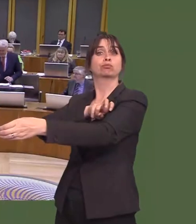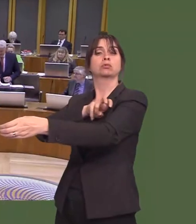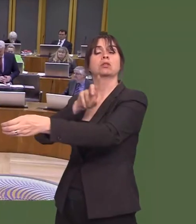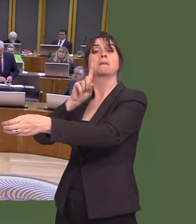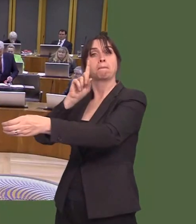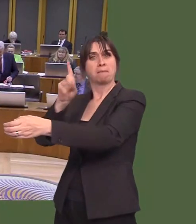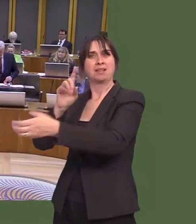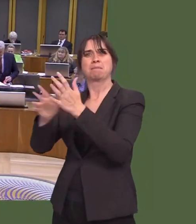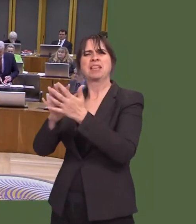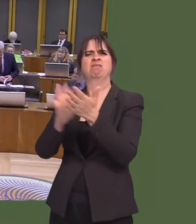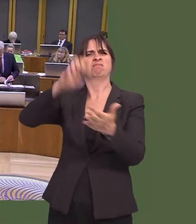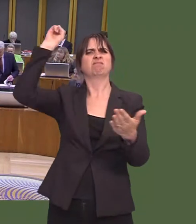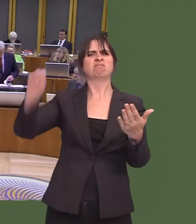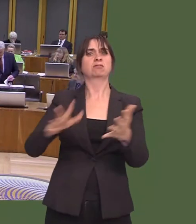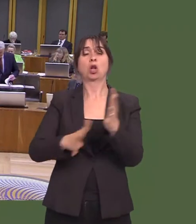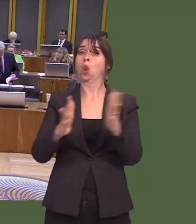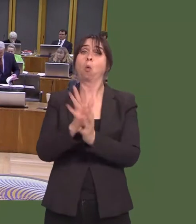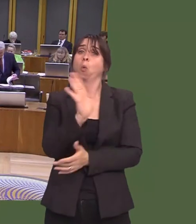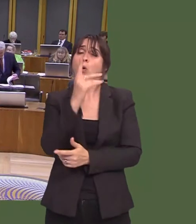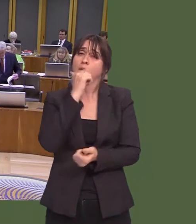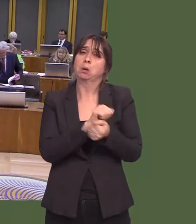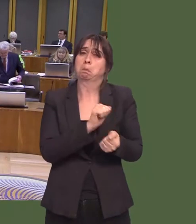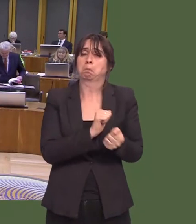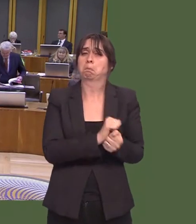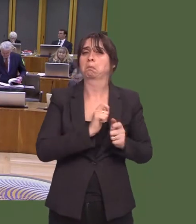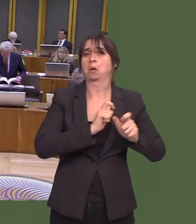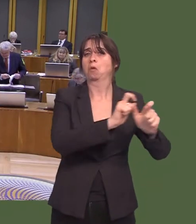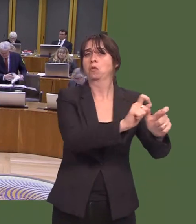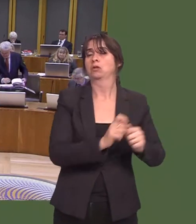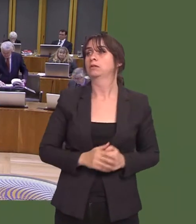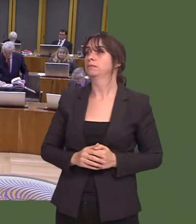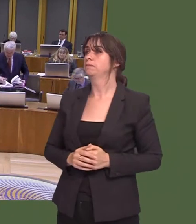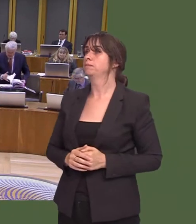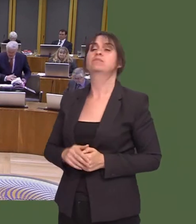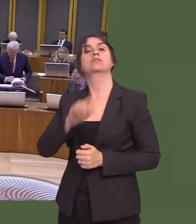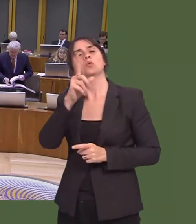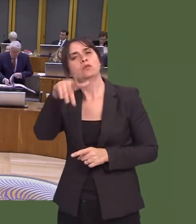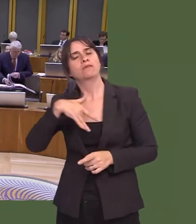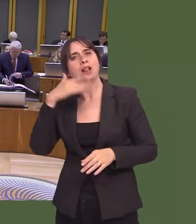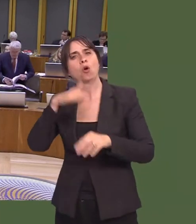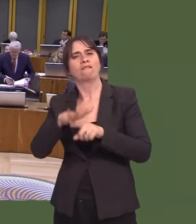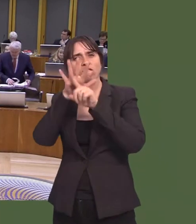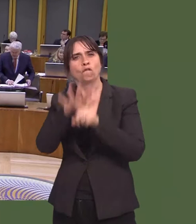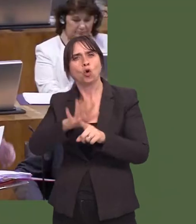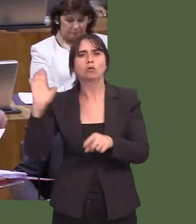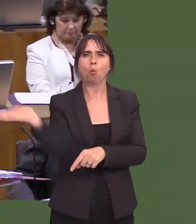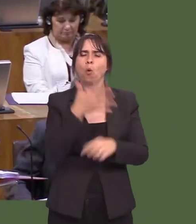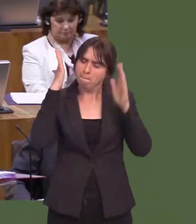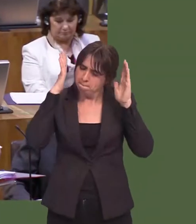Pa asesiad y mae Llywodraeth Cymru wedi'i wneud o bleidleisio gorfodol? OAQ(5)0643(FM) Carwyn Jones: We are not in favour of compulsory